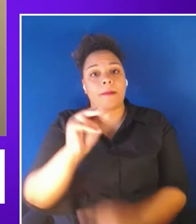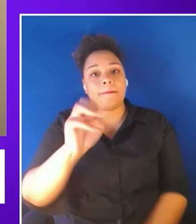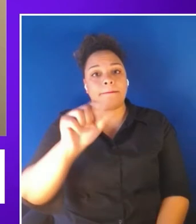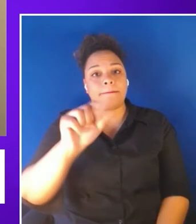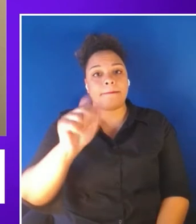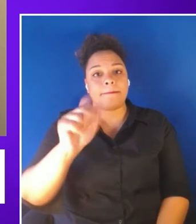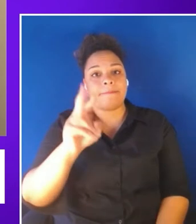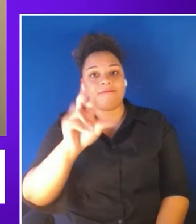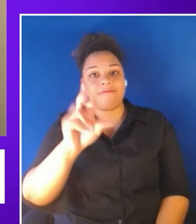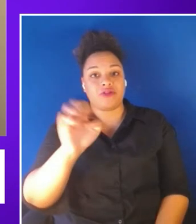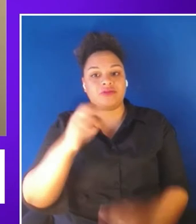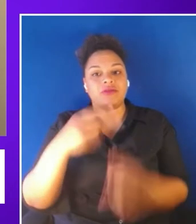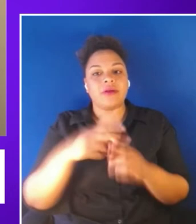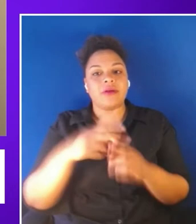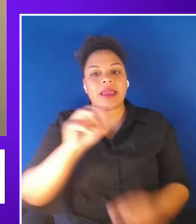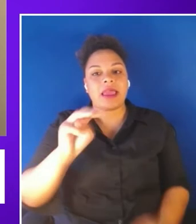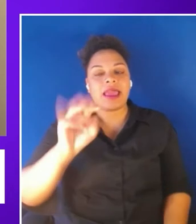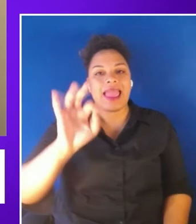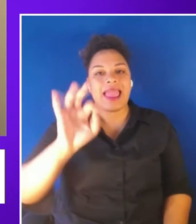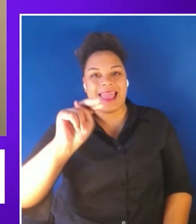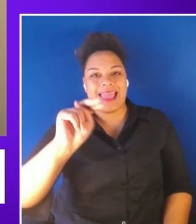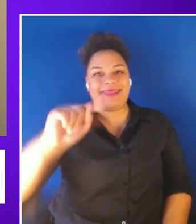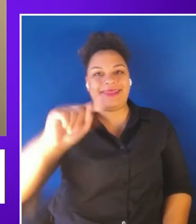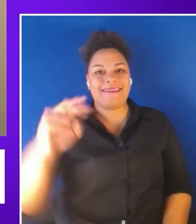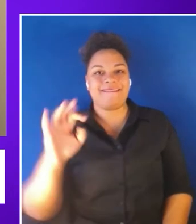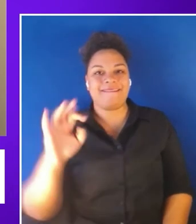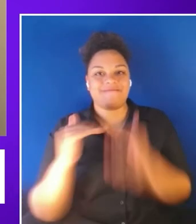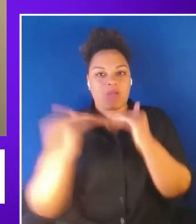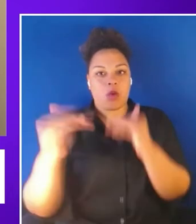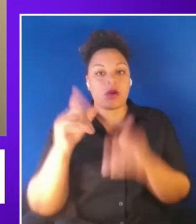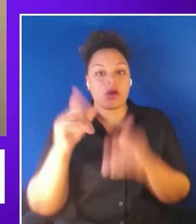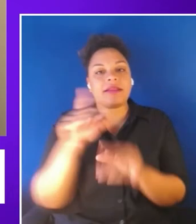which are virtual environments they created to bring central people together